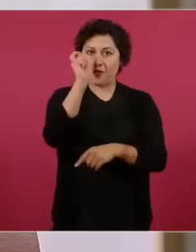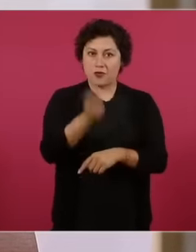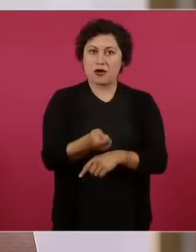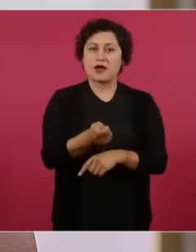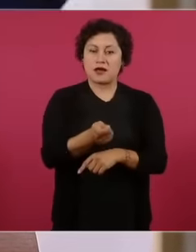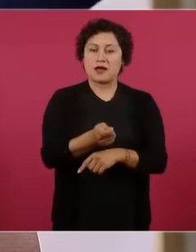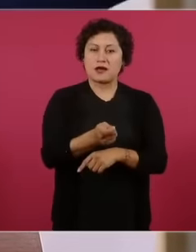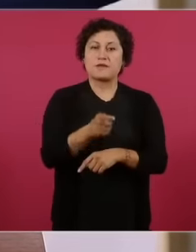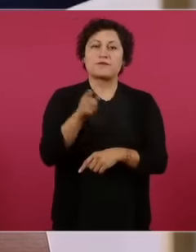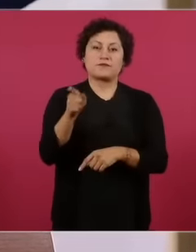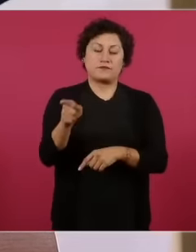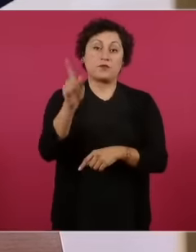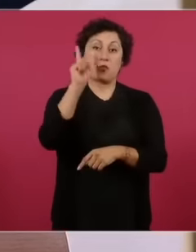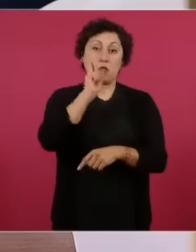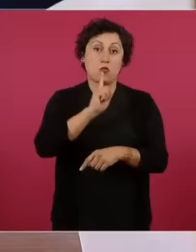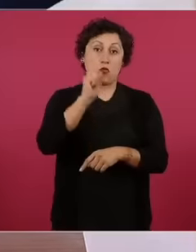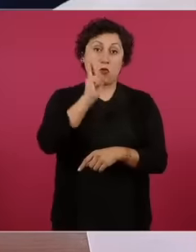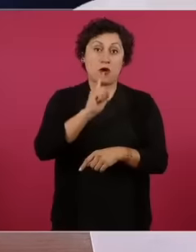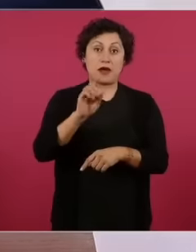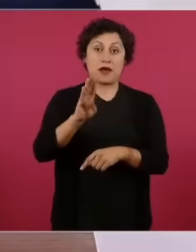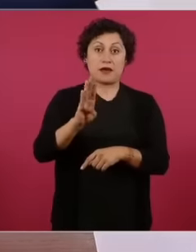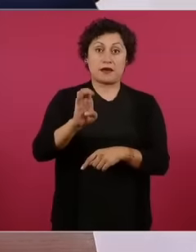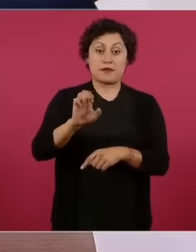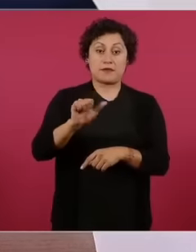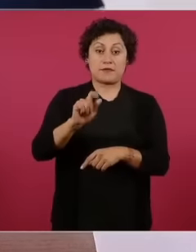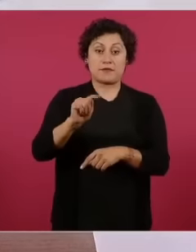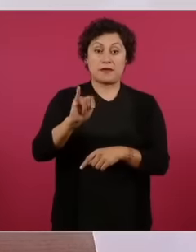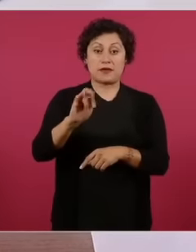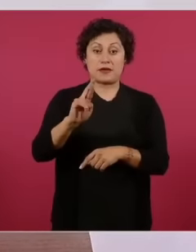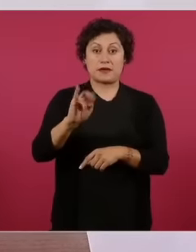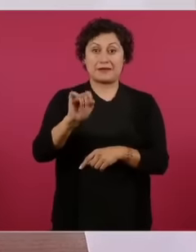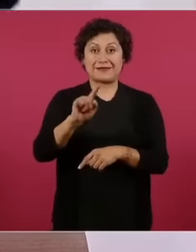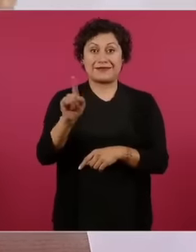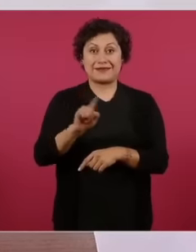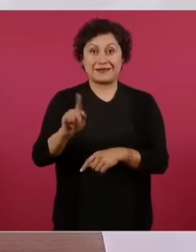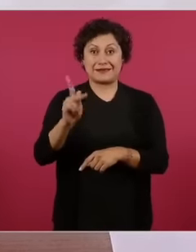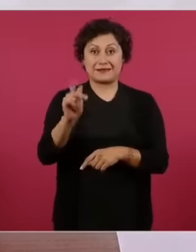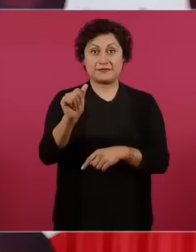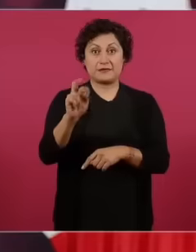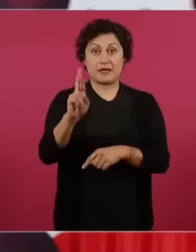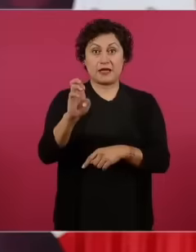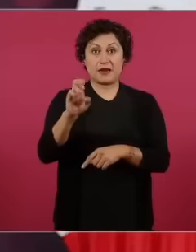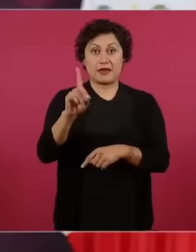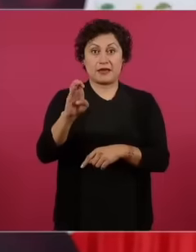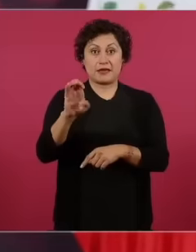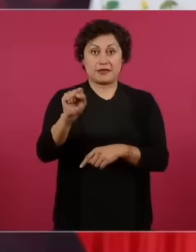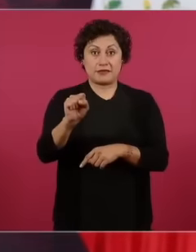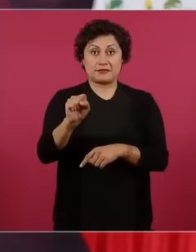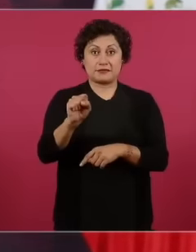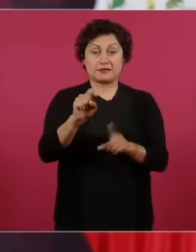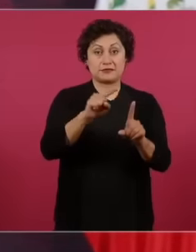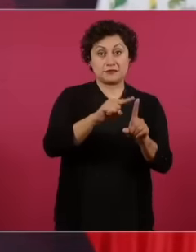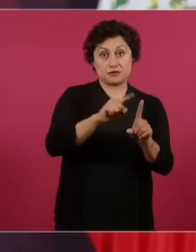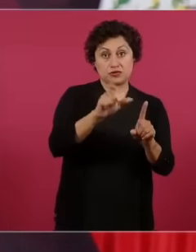Beatriz has a better performance